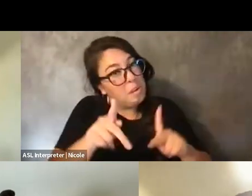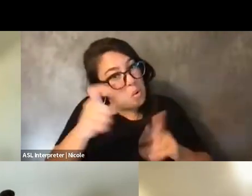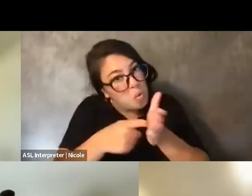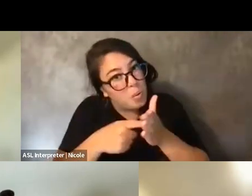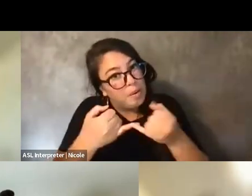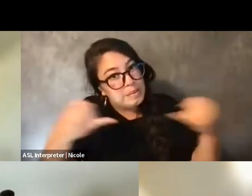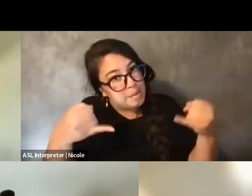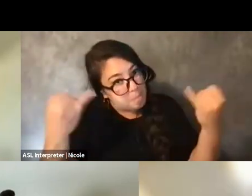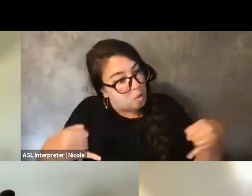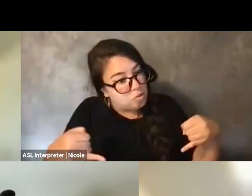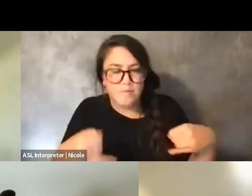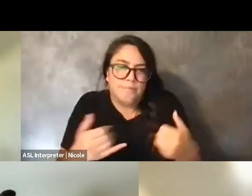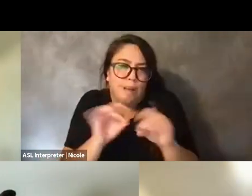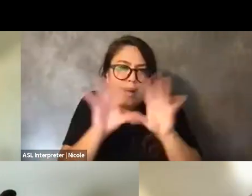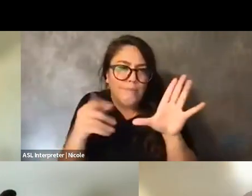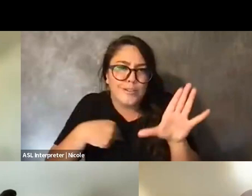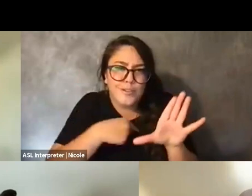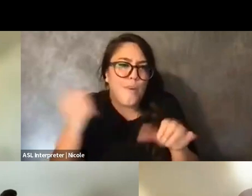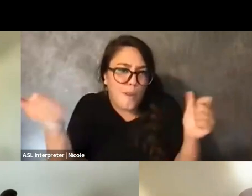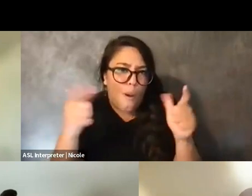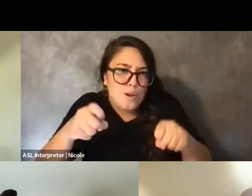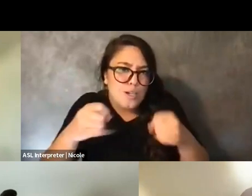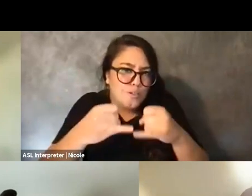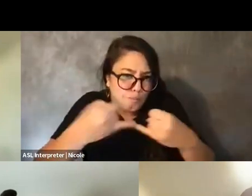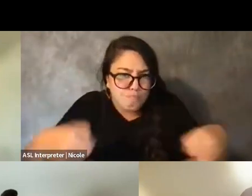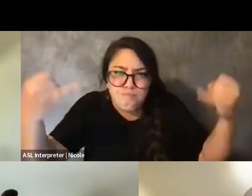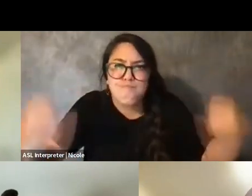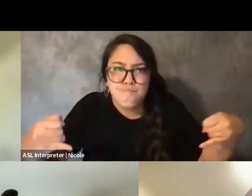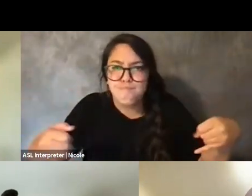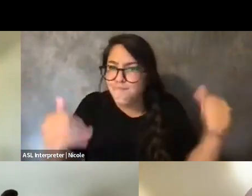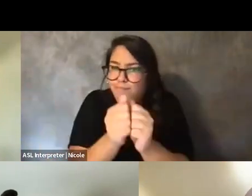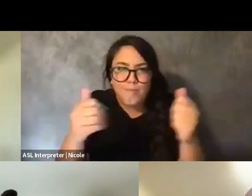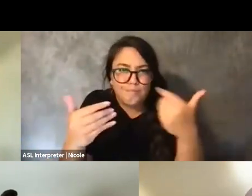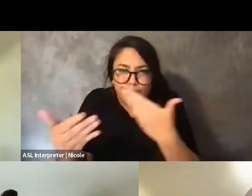But like, all the things and just because it's like an organizing